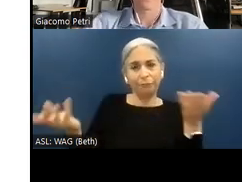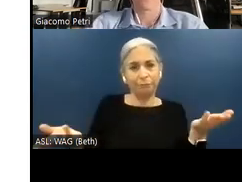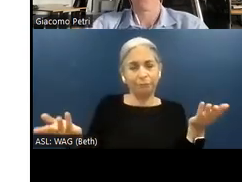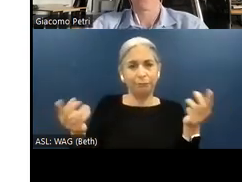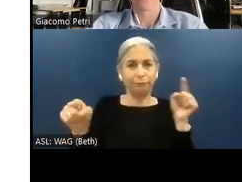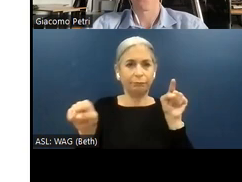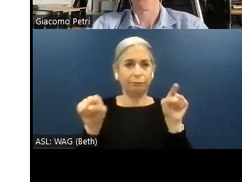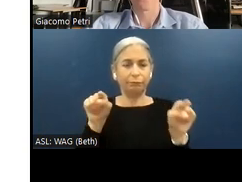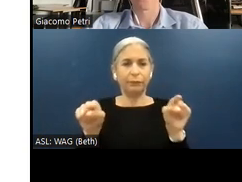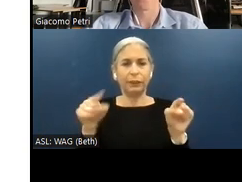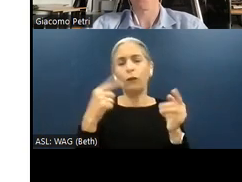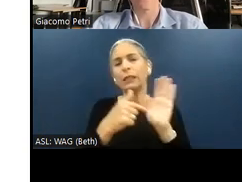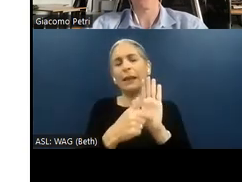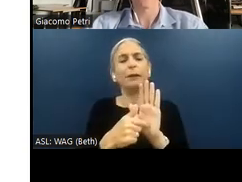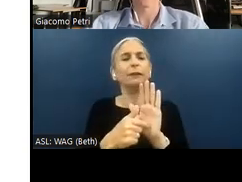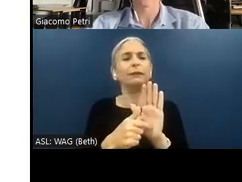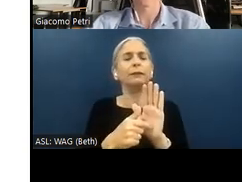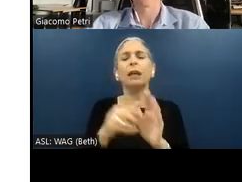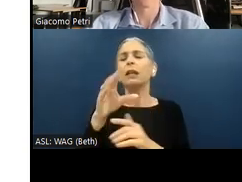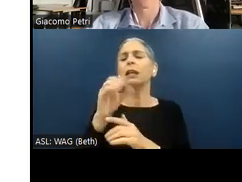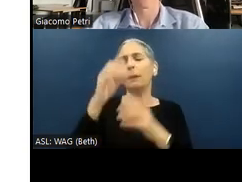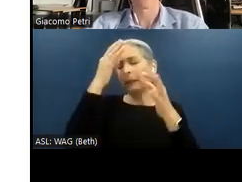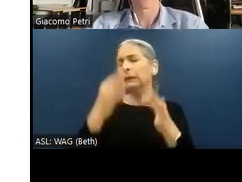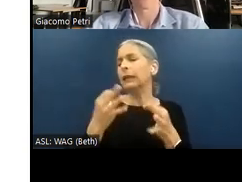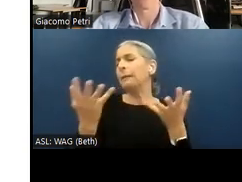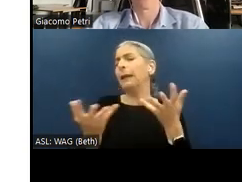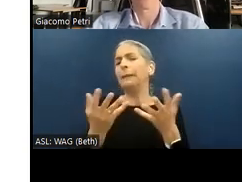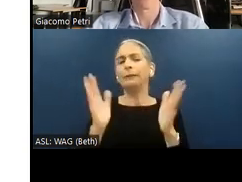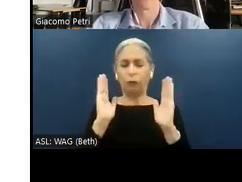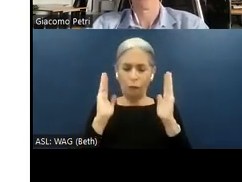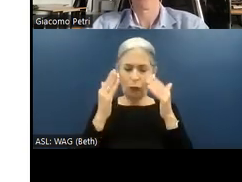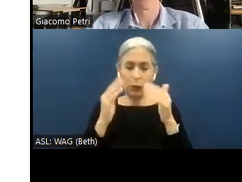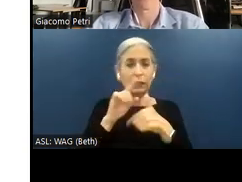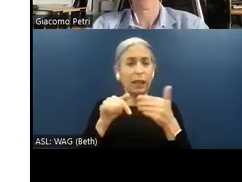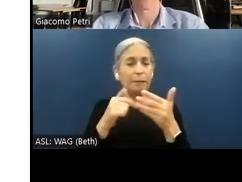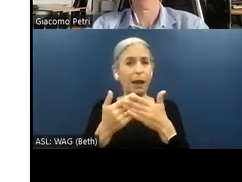So for example, a company might decide to concentrate on the low-hanging fruits, which